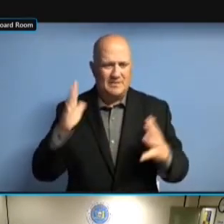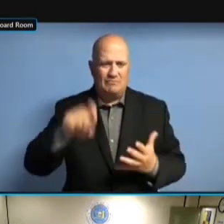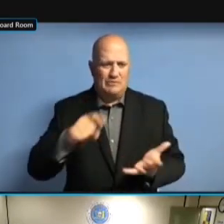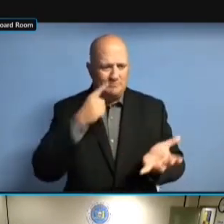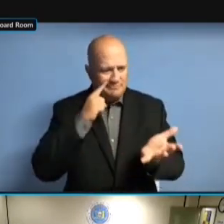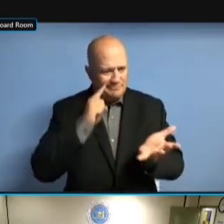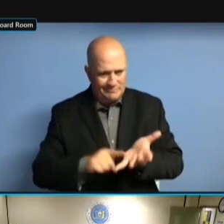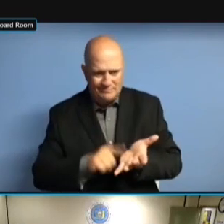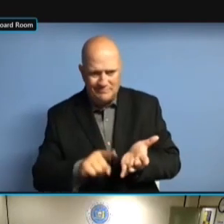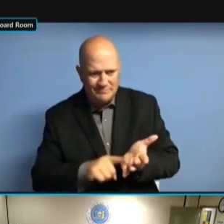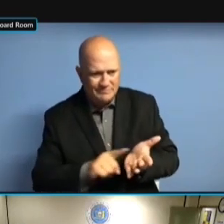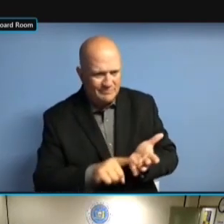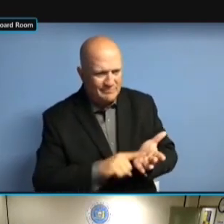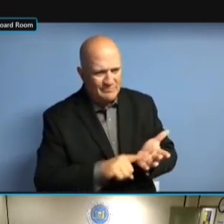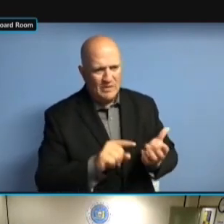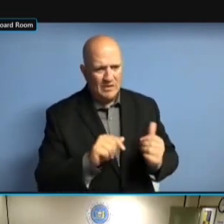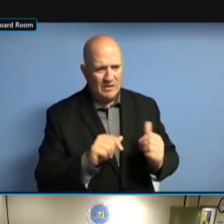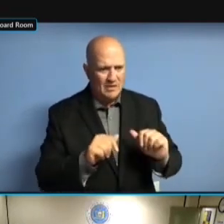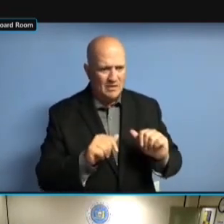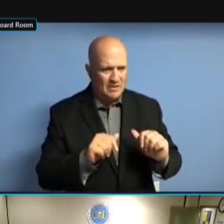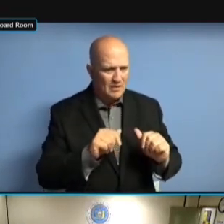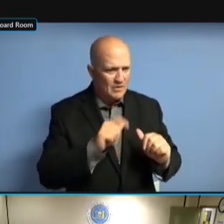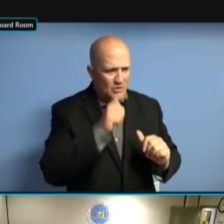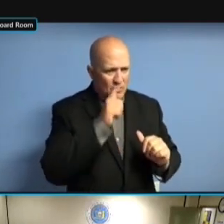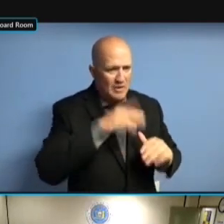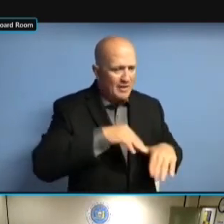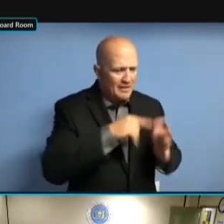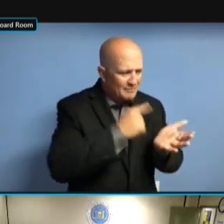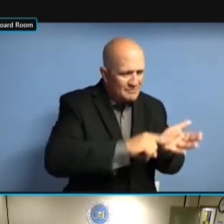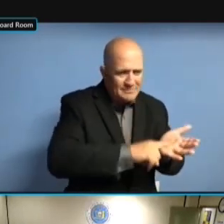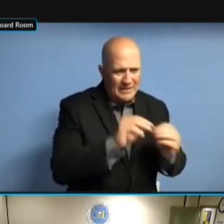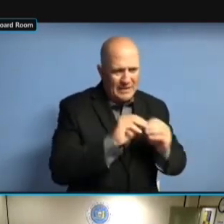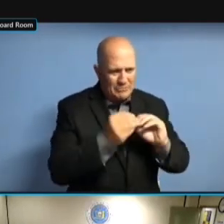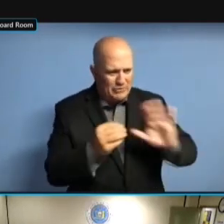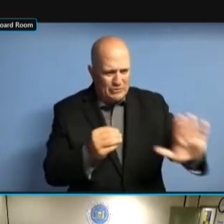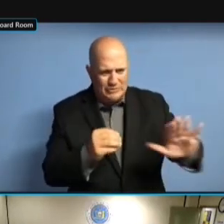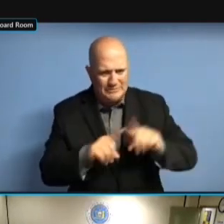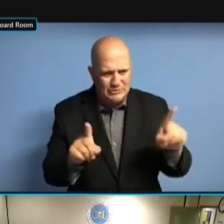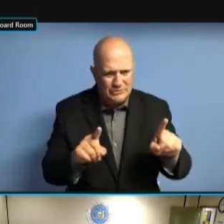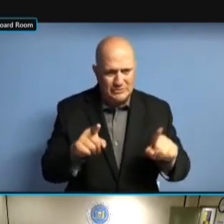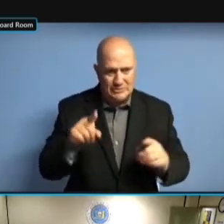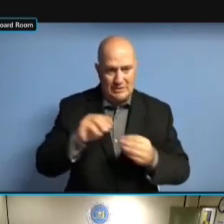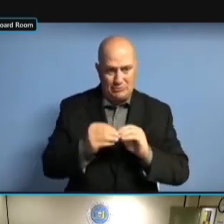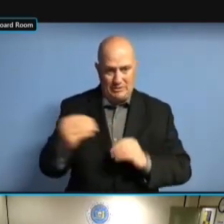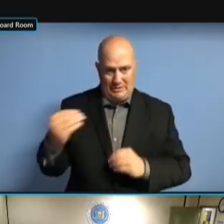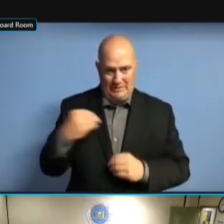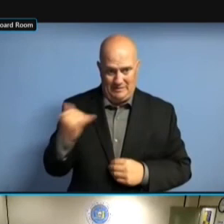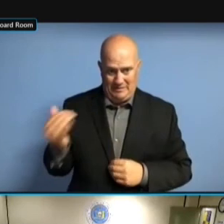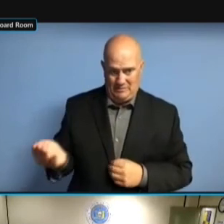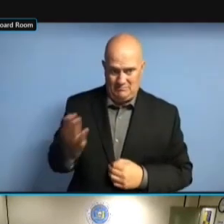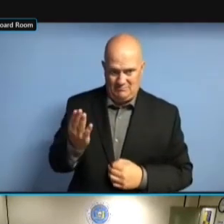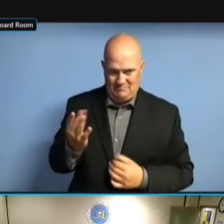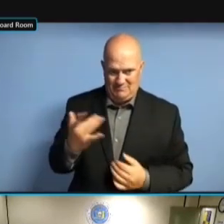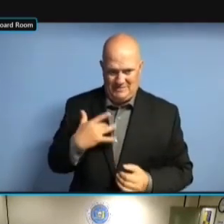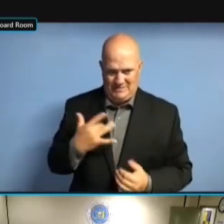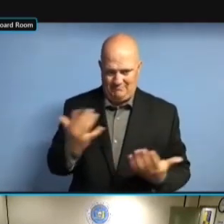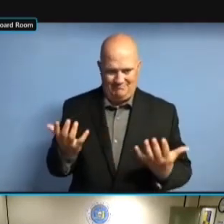NOT LOOKED AT BEFORE TO GET A REAL NUMBER. REAL NUMBER. REAL NUMBER. SINCE REAL NUMBER. SINCE LAST REAL NUMBER. SINCE LAST MONTH, REAL NUMBER. SINCE LAST MONTH, JULY, REAL NUMBER. SINCE LAST MONTH, JULY, YES, SINCE LAST MONTH, JULY, YES, SINCE LAST MONTH, JULY, YES, MORE SINCE LAST MONTH, JULY, YES, MORE MONEY SINCE LAST MONTH, JULY, YES, MORE MONEY HAS